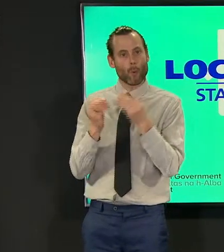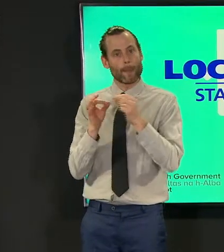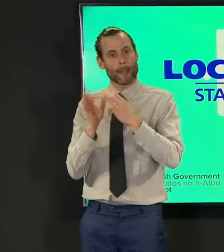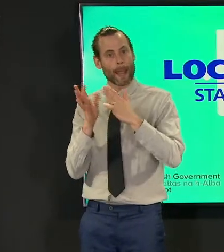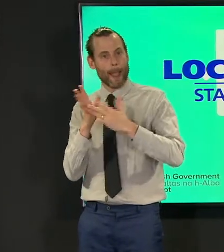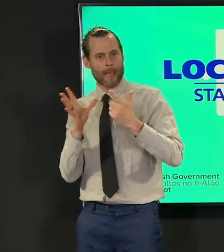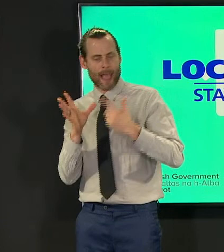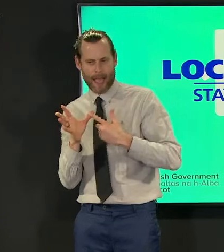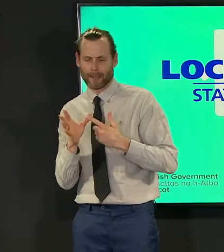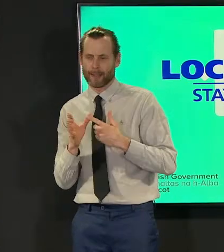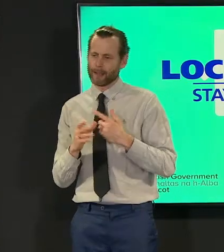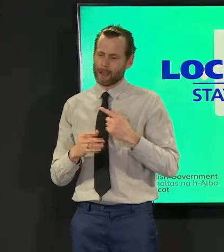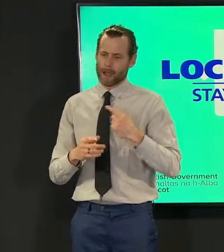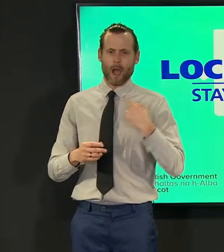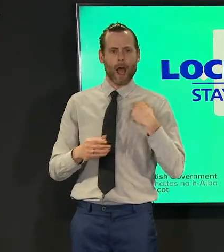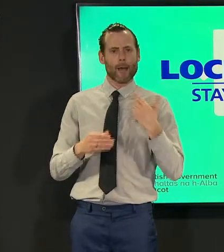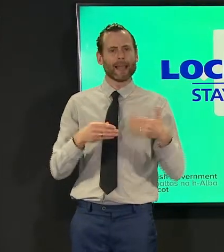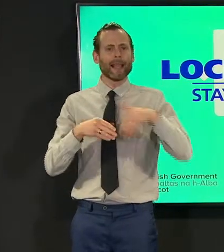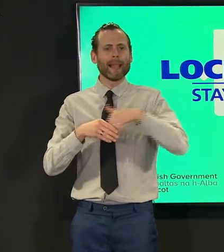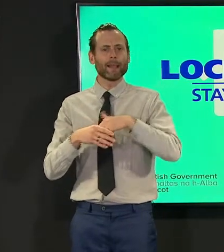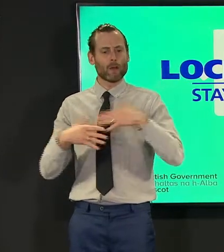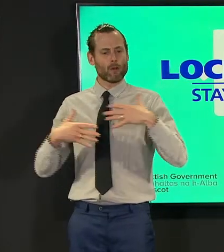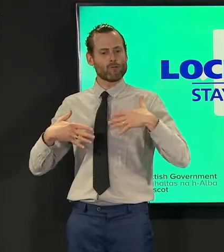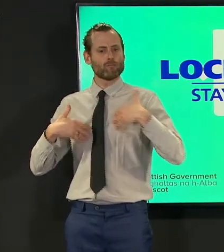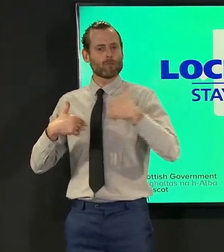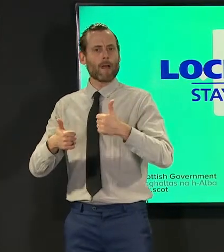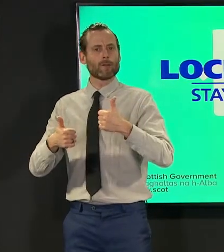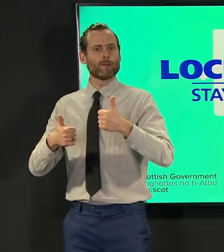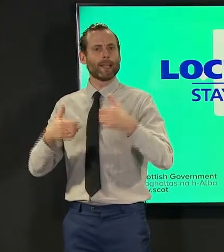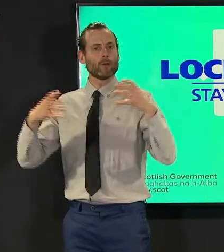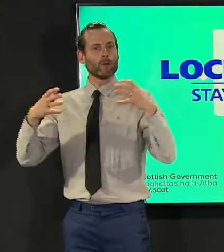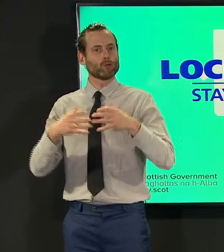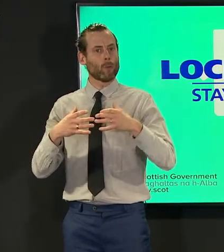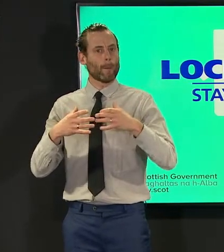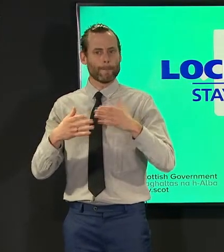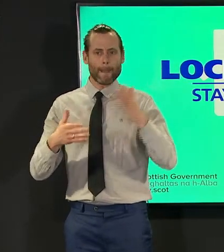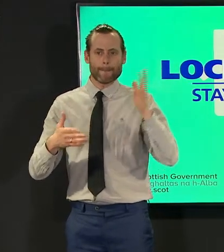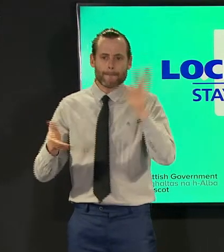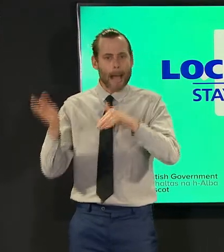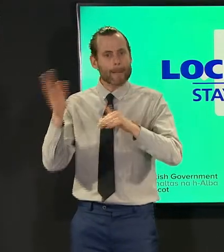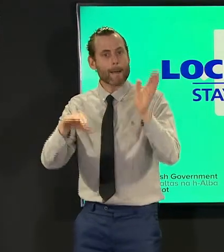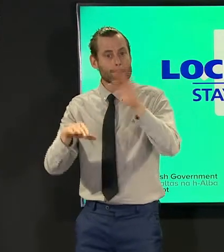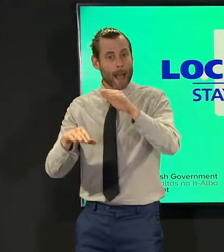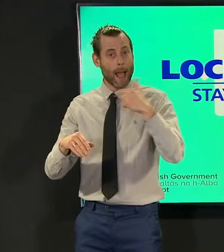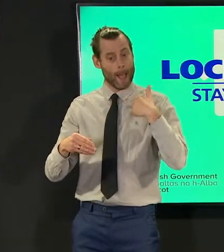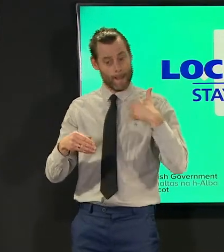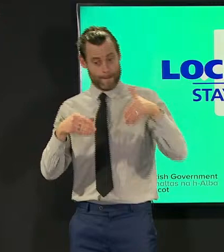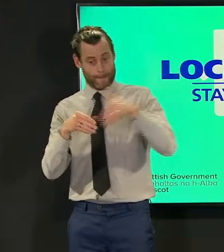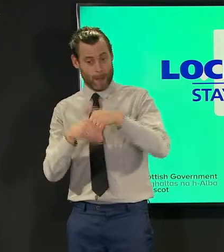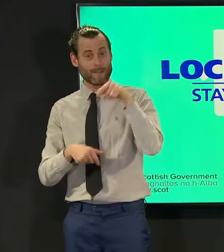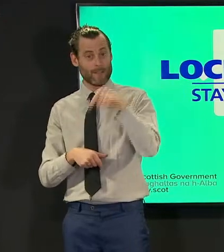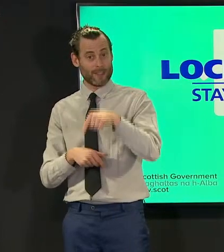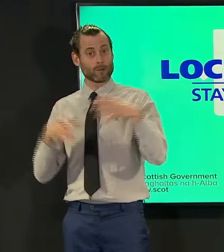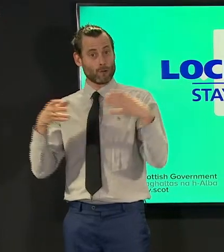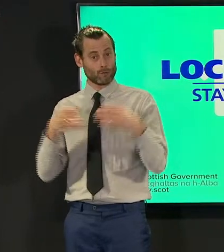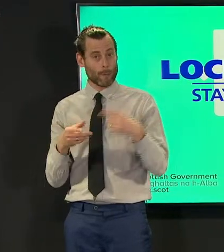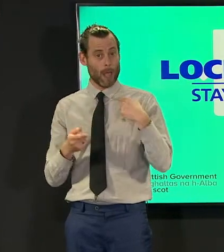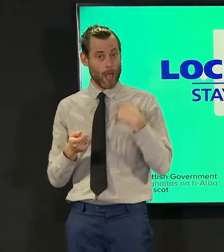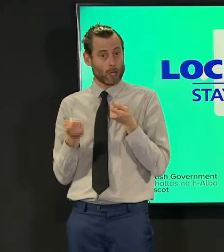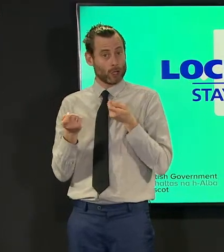group that i chair it's been going for some time as well as talking to of course our royal colleges